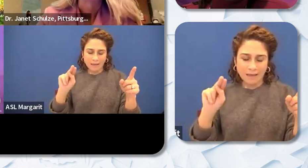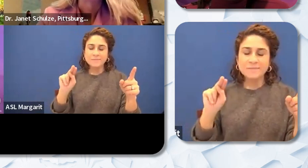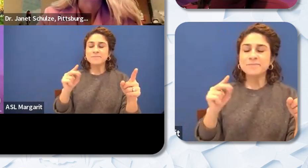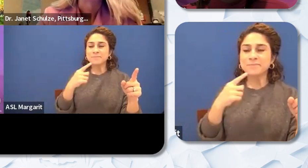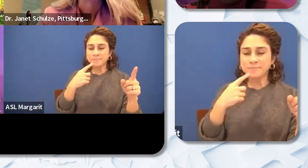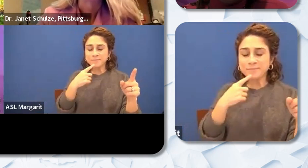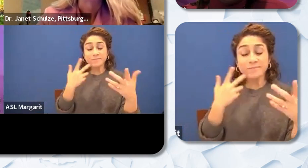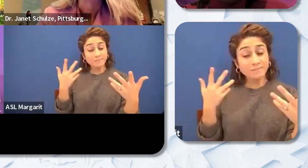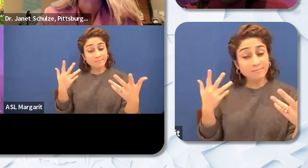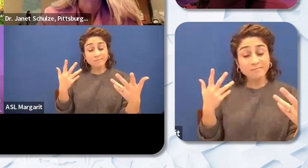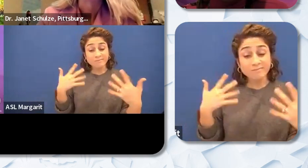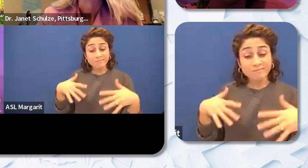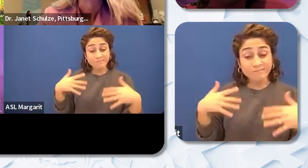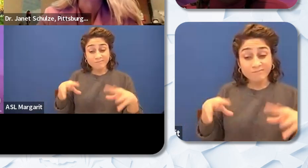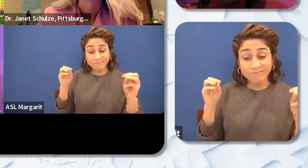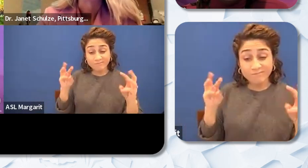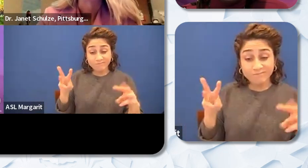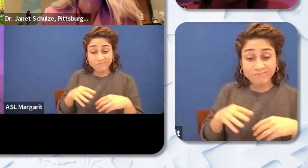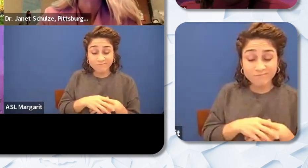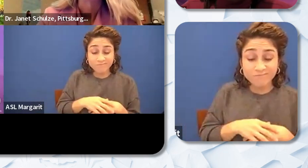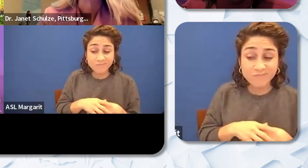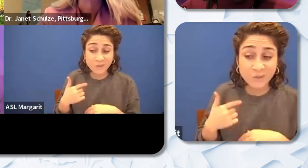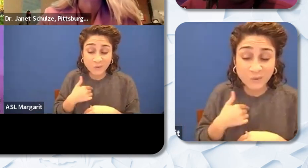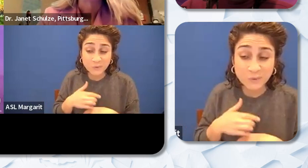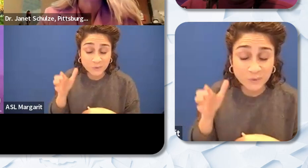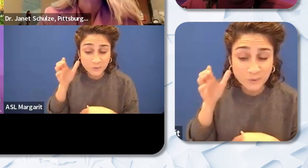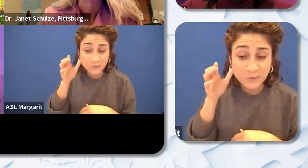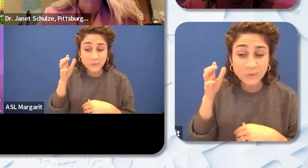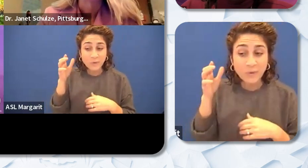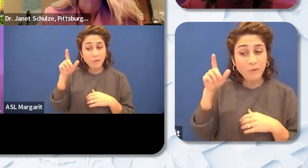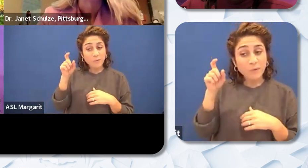she chimes in and answers this question. So Mrs. Ajayi what do you What are you